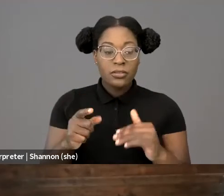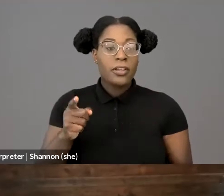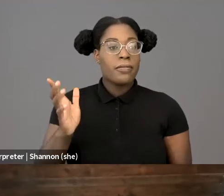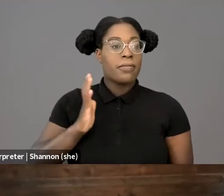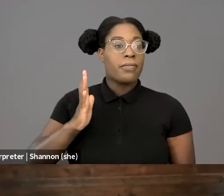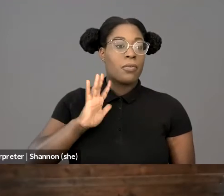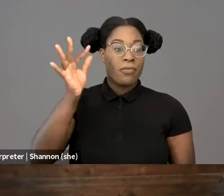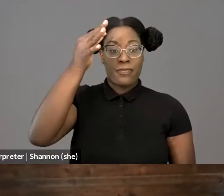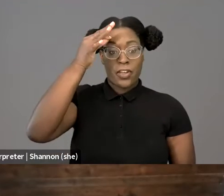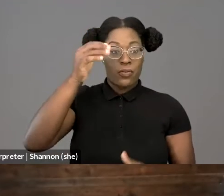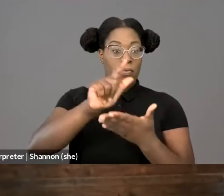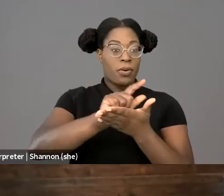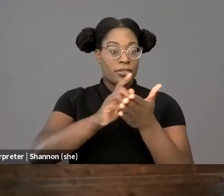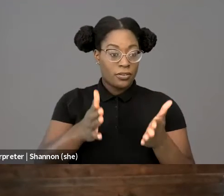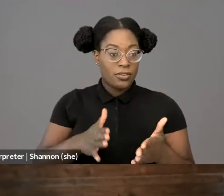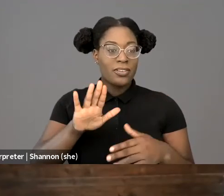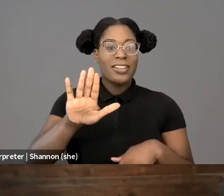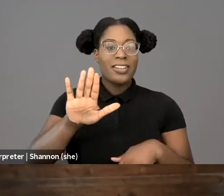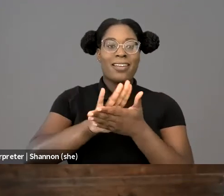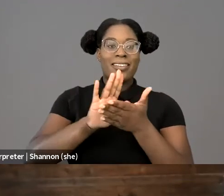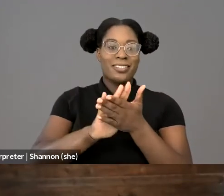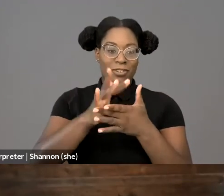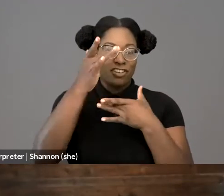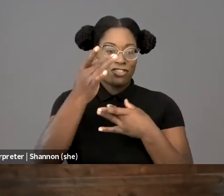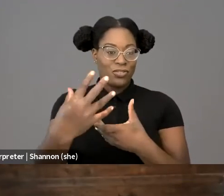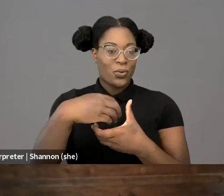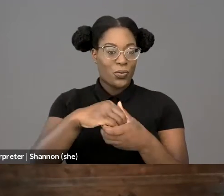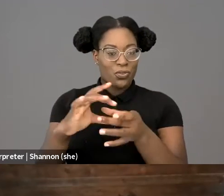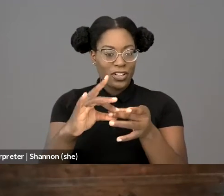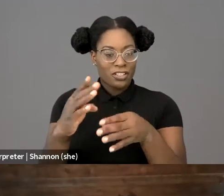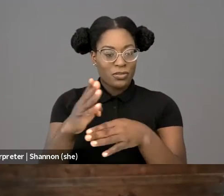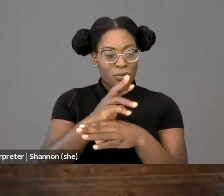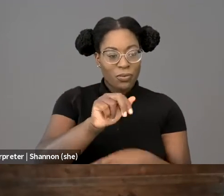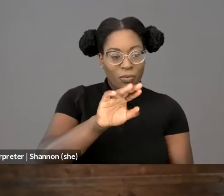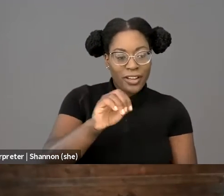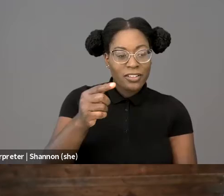the relationship between race, gender, technology, and criminal justice.